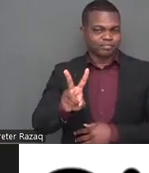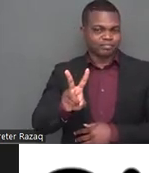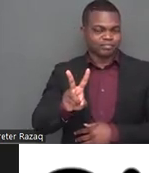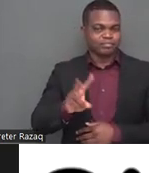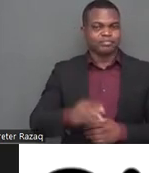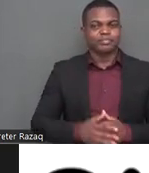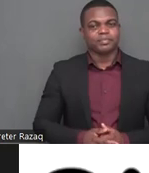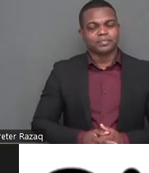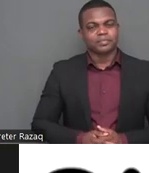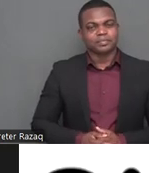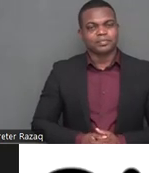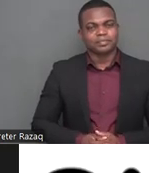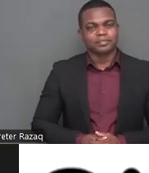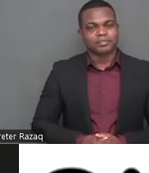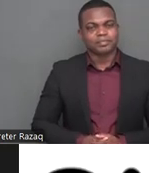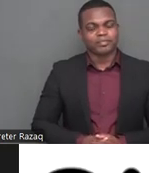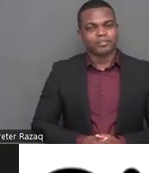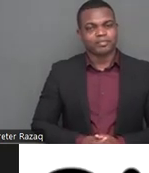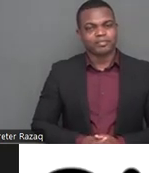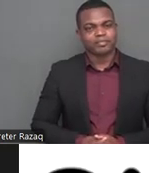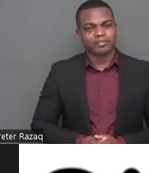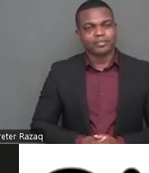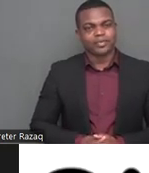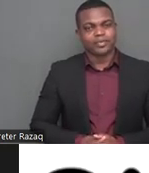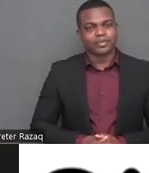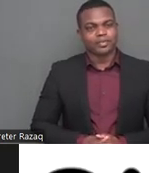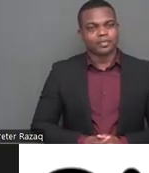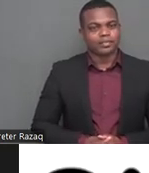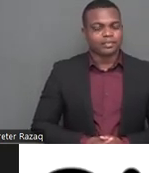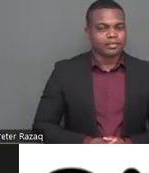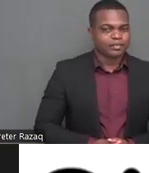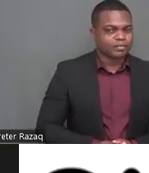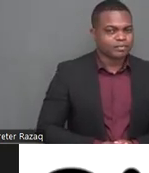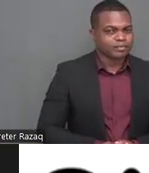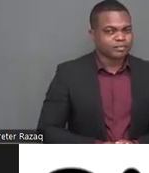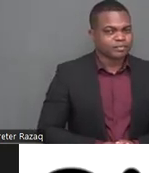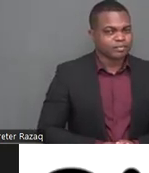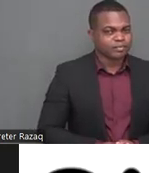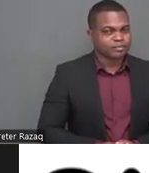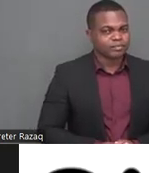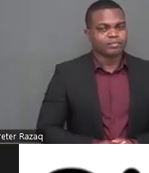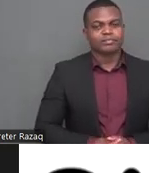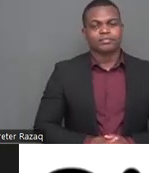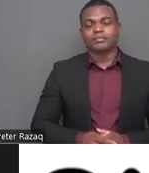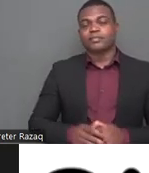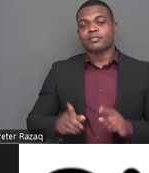i mean the implementer relating to relating to the bringing the issue of the intersectionality and